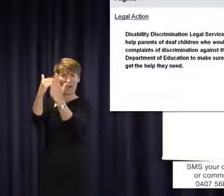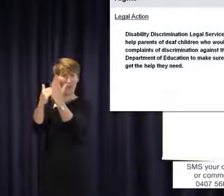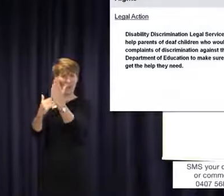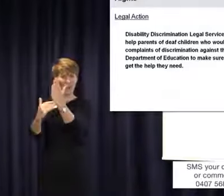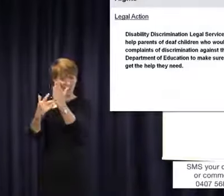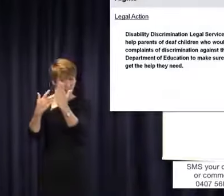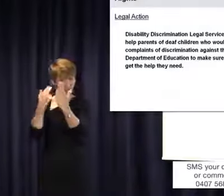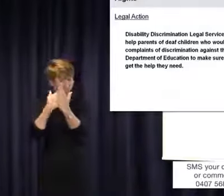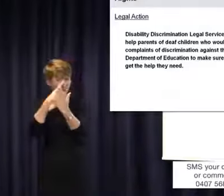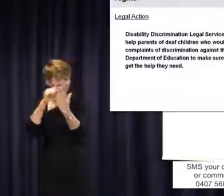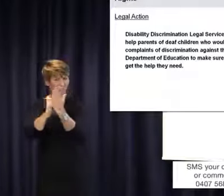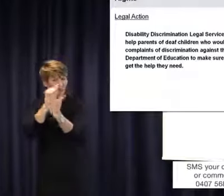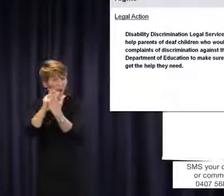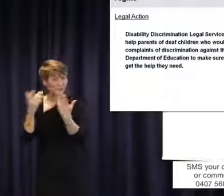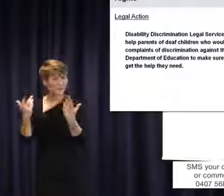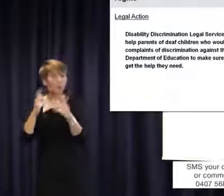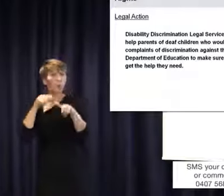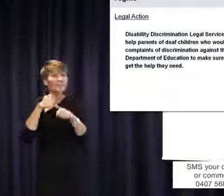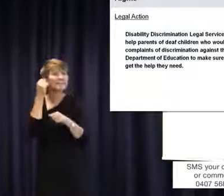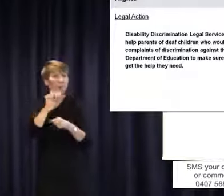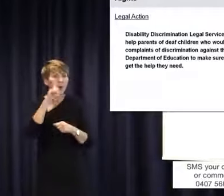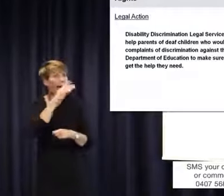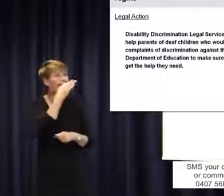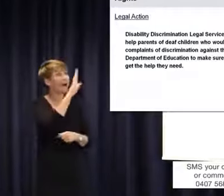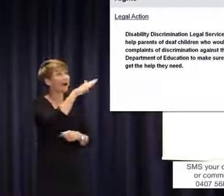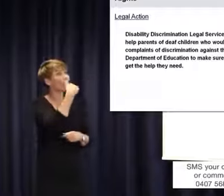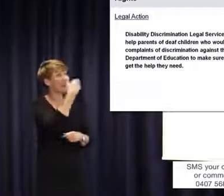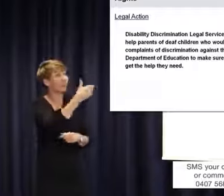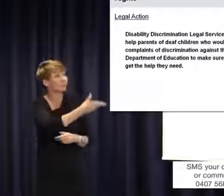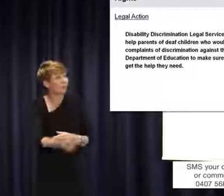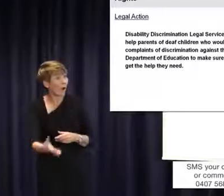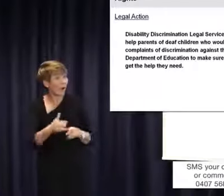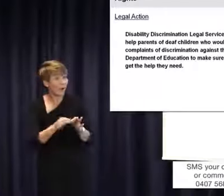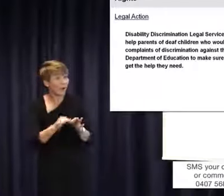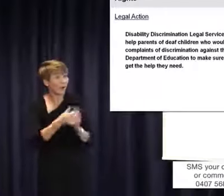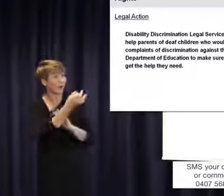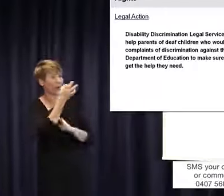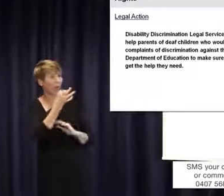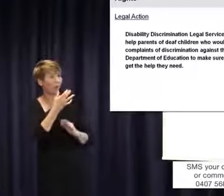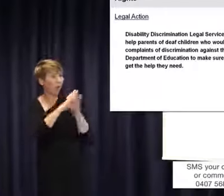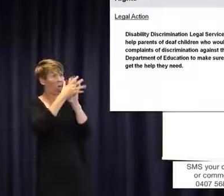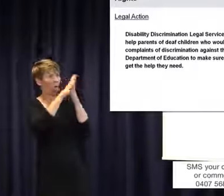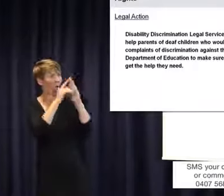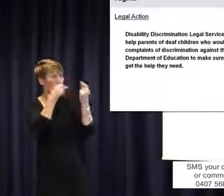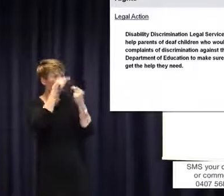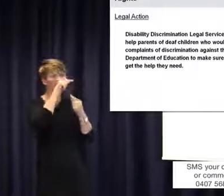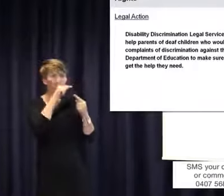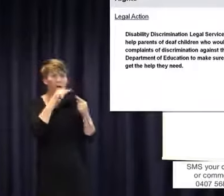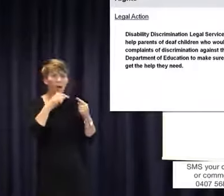the right to a sign language interpreter in education. When I use the term interpreter,